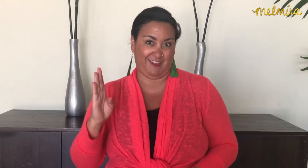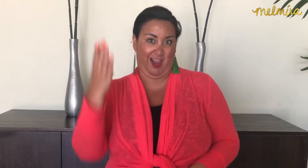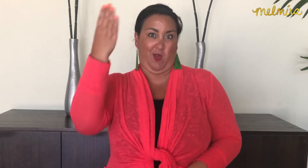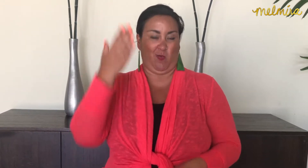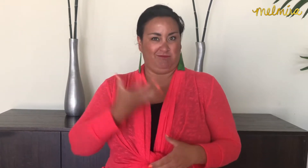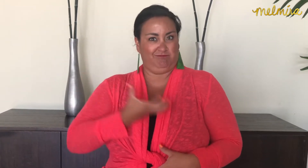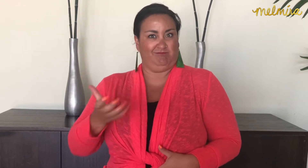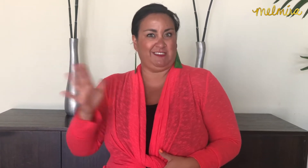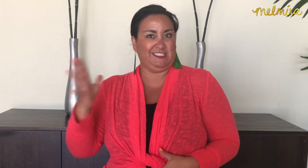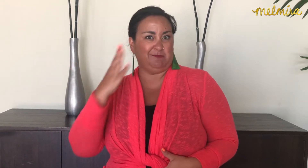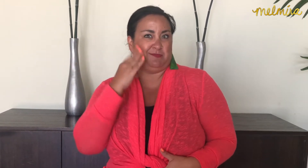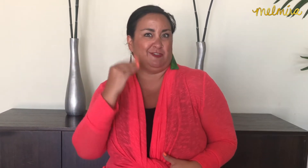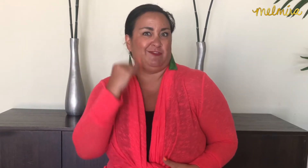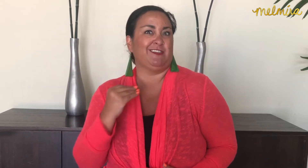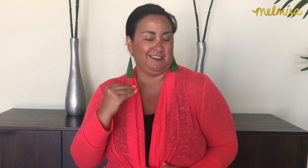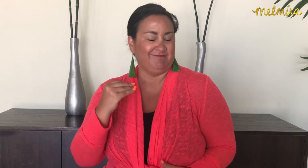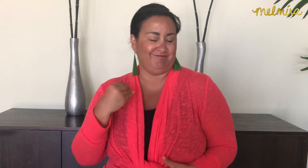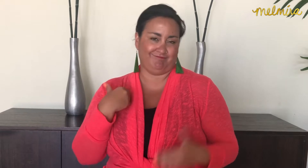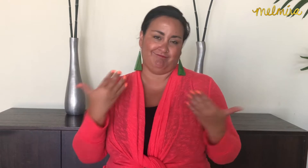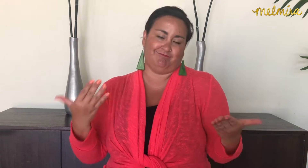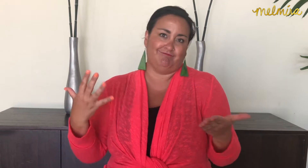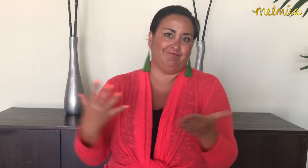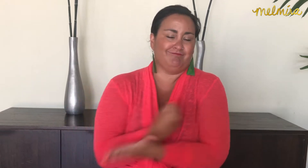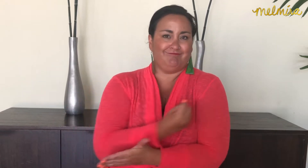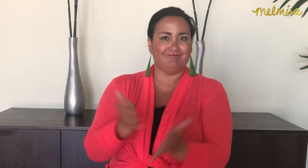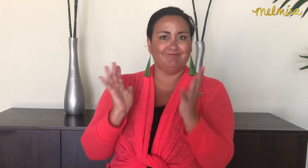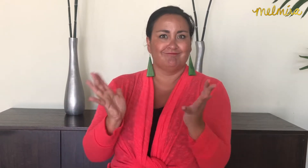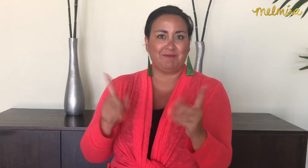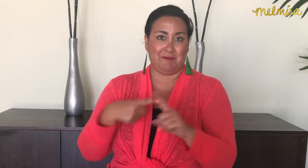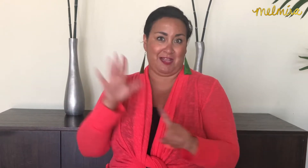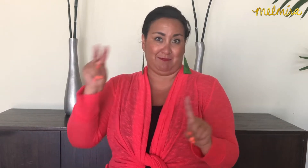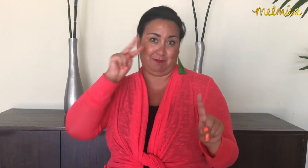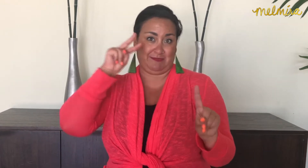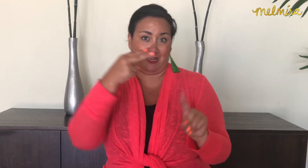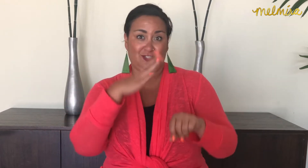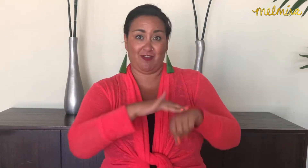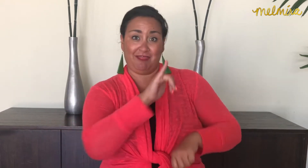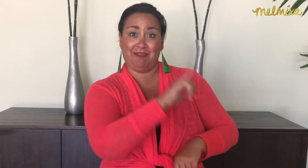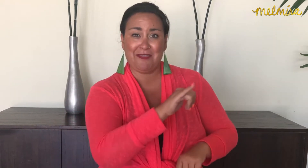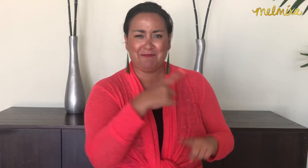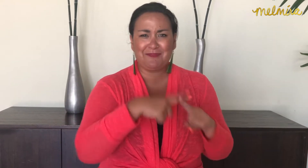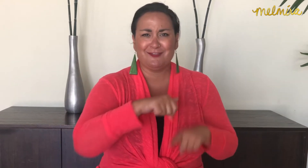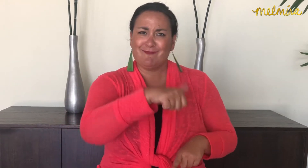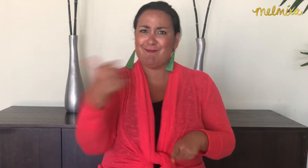Aiyu opens up about his experience, and we talk about that video as well as other situations